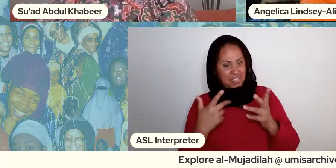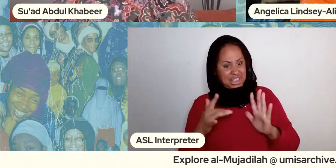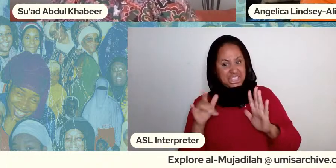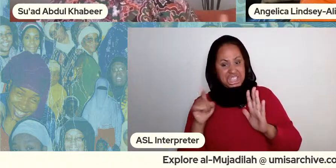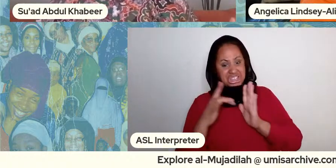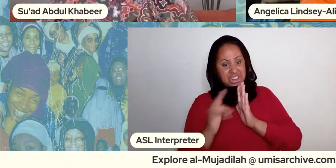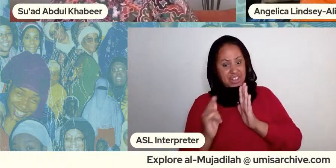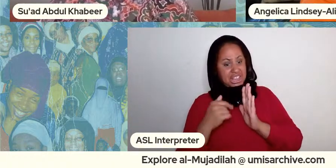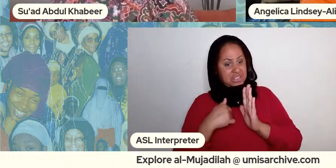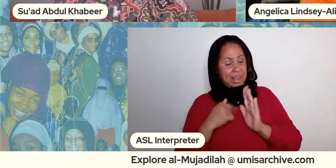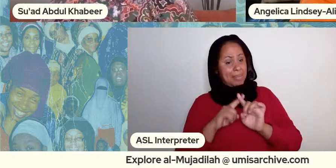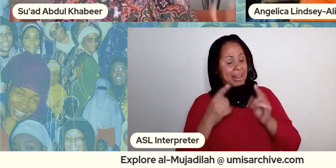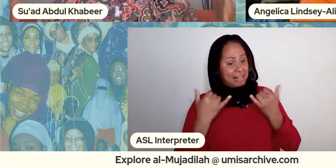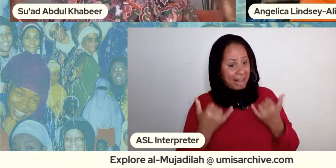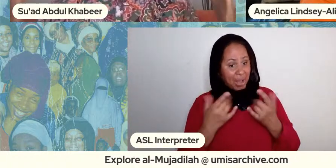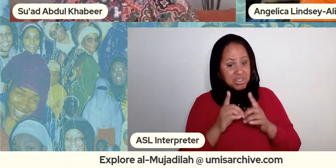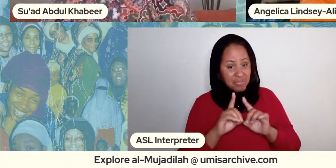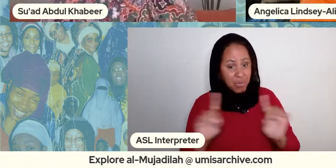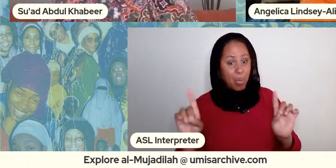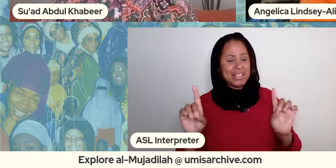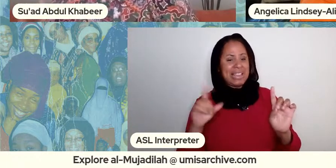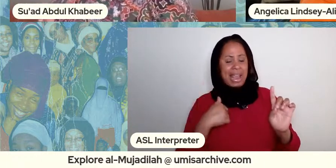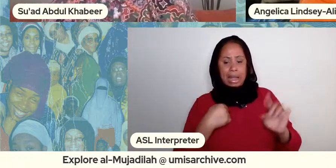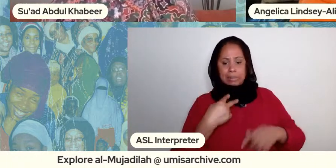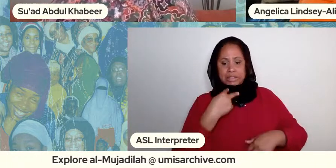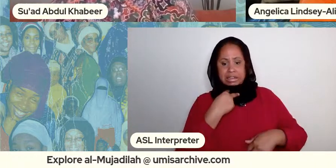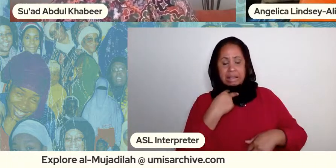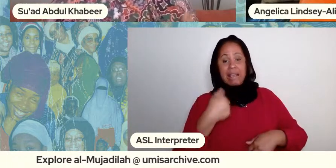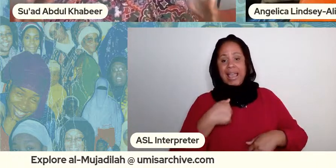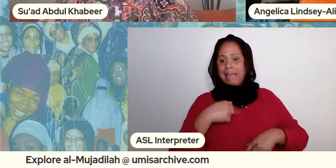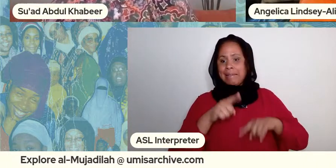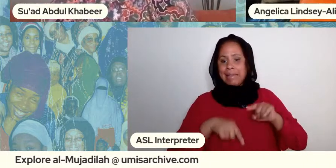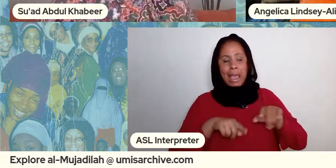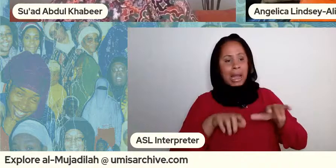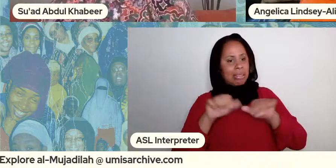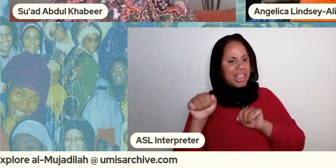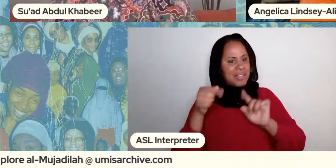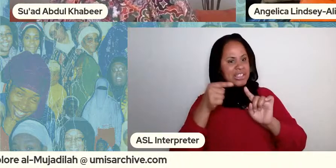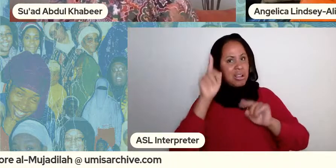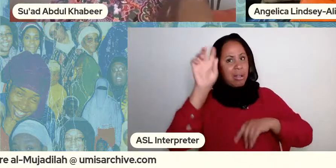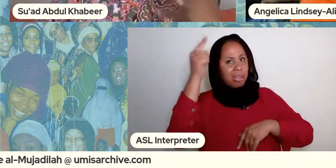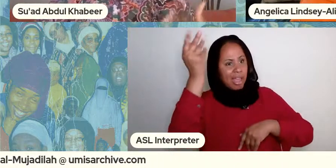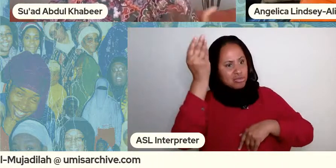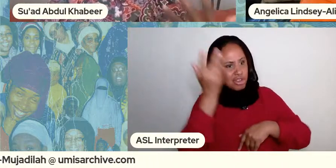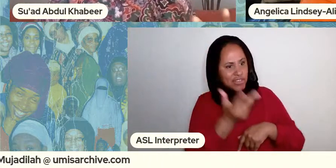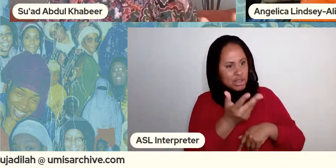and i'm not leaving until some some revelation comes down to resolve this issue and it comes